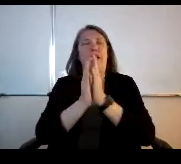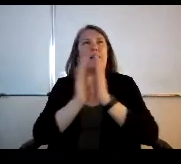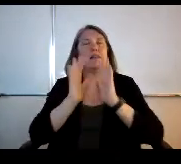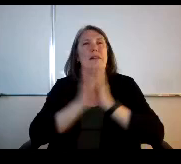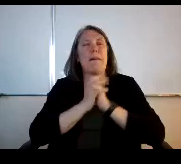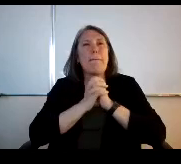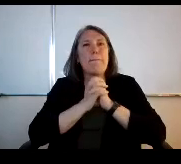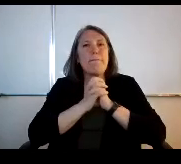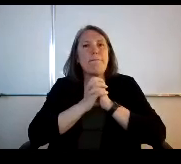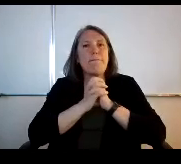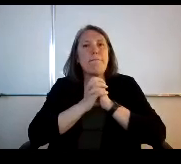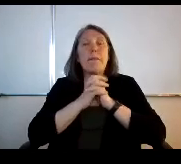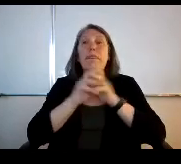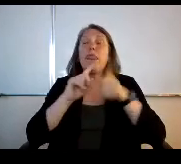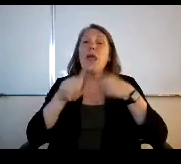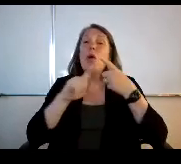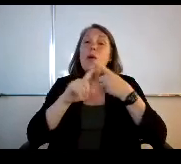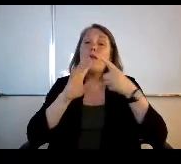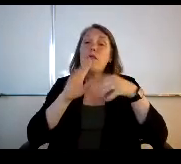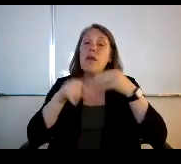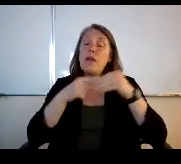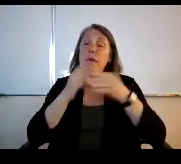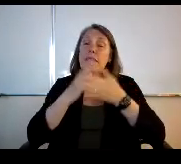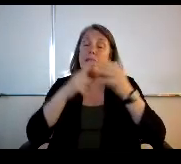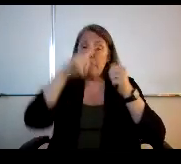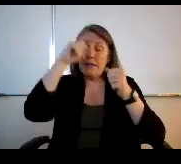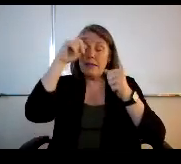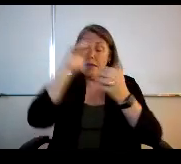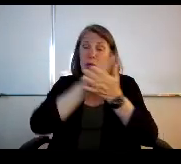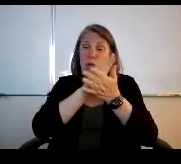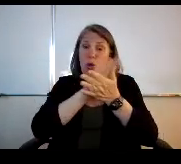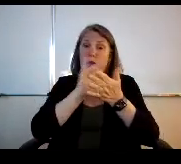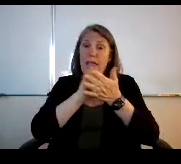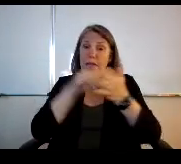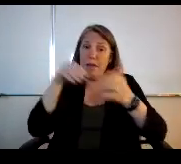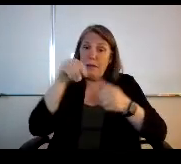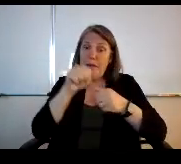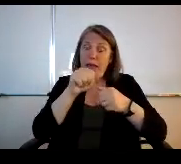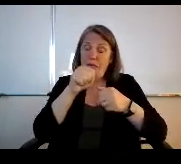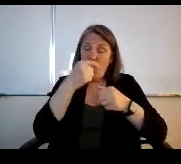When we were talking about some of the summer school and stuff like that,